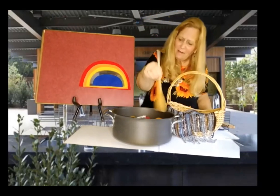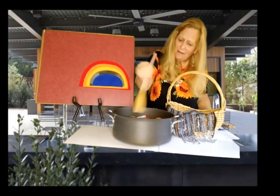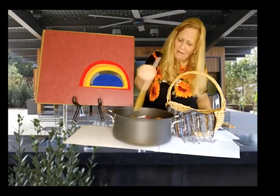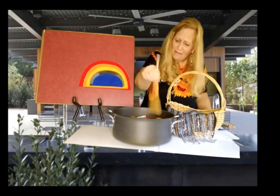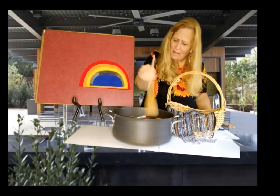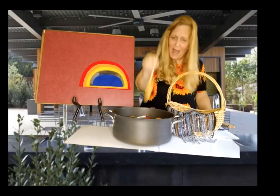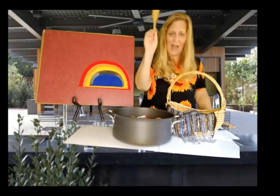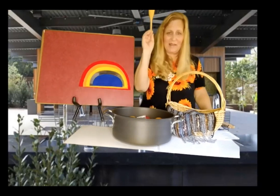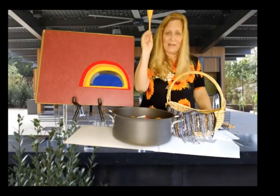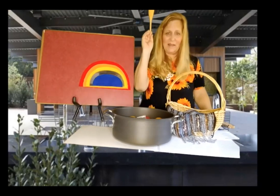Lot.